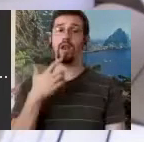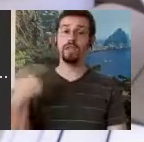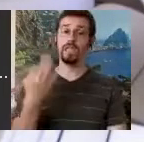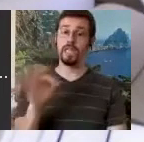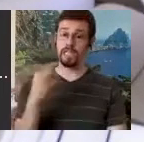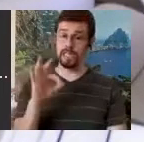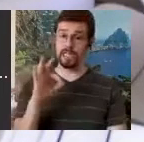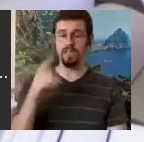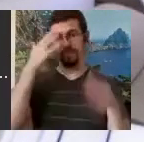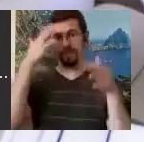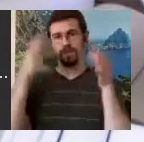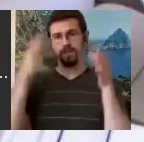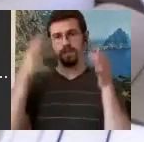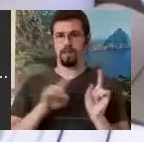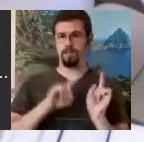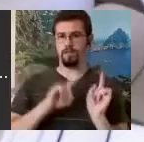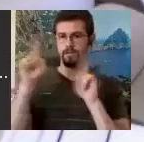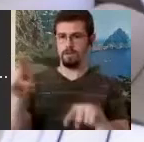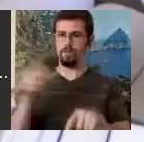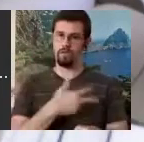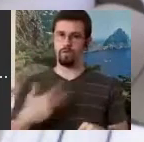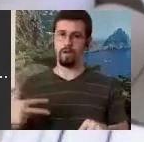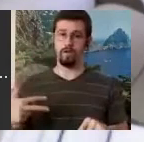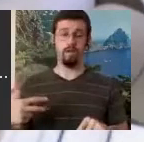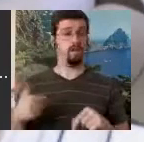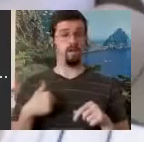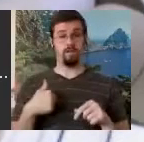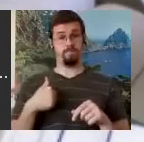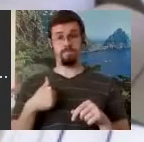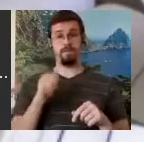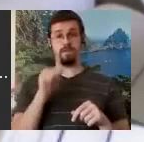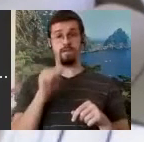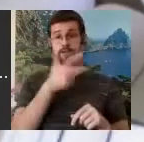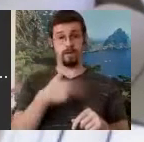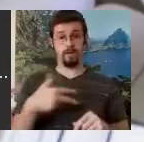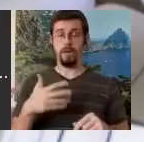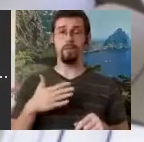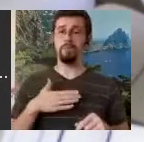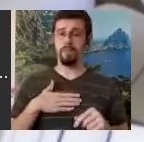Danish. I have no Danish in my background, but my parents were wonderful and gave